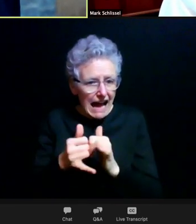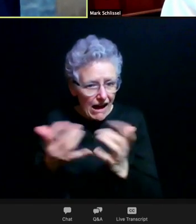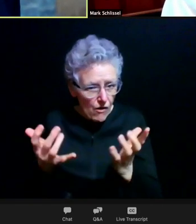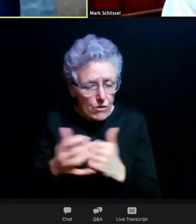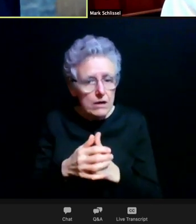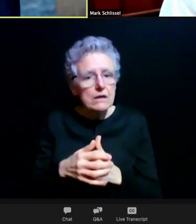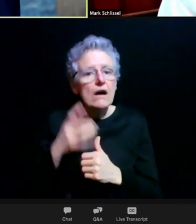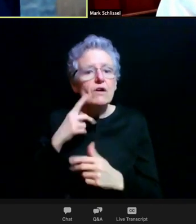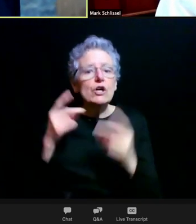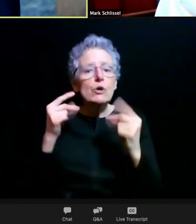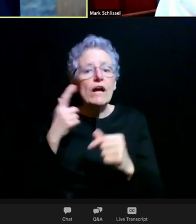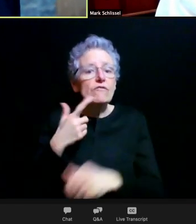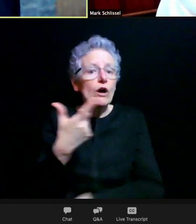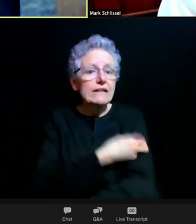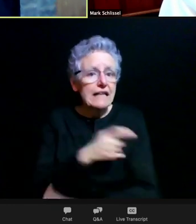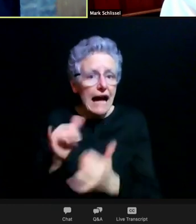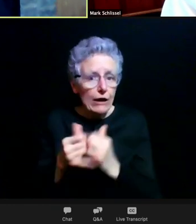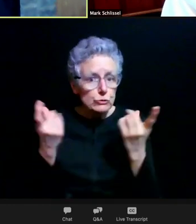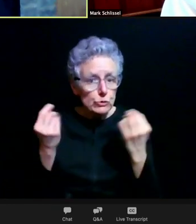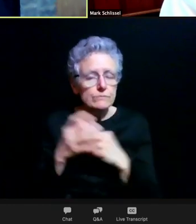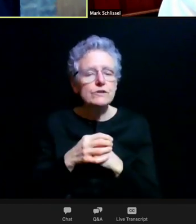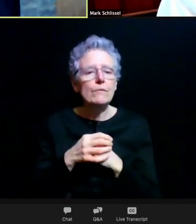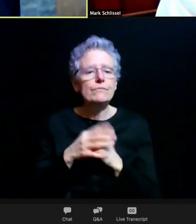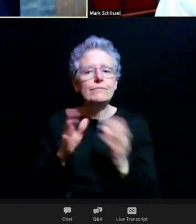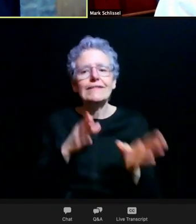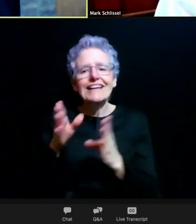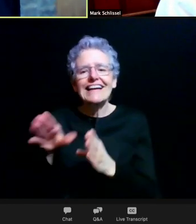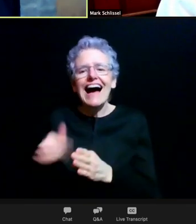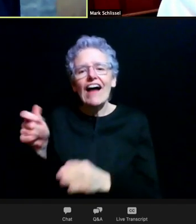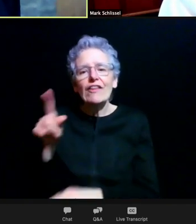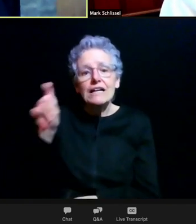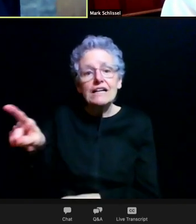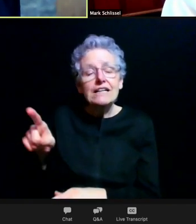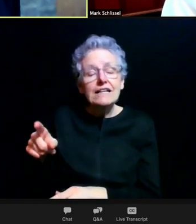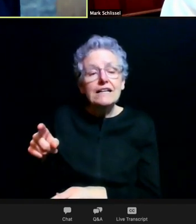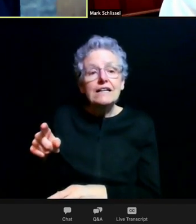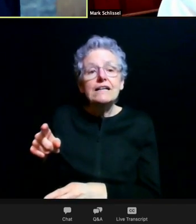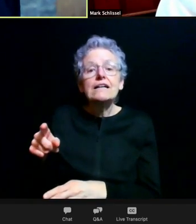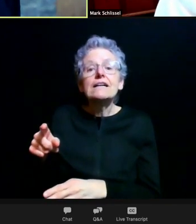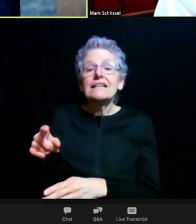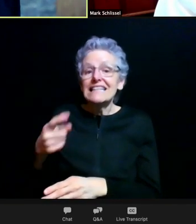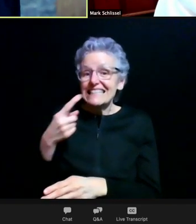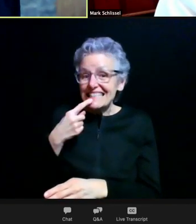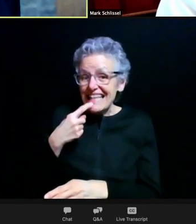Another question for President Schlissel, "With Rutgers saying students must be vaccinated to return to campus in the fall,